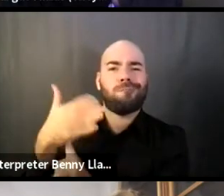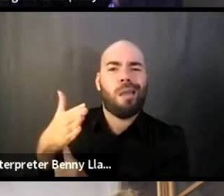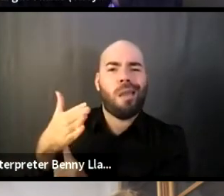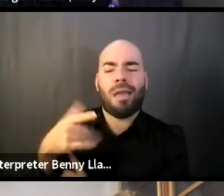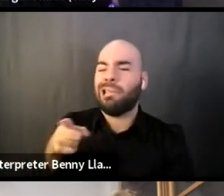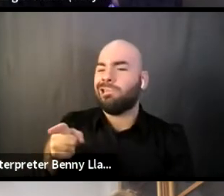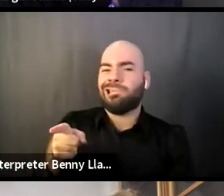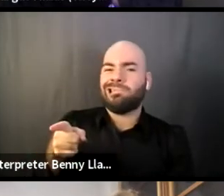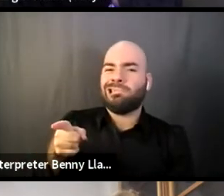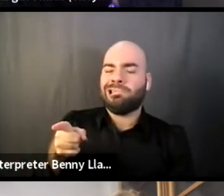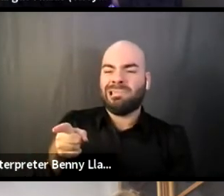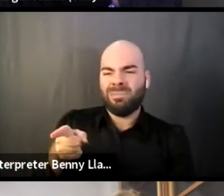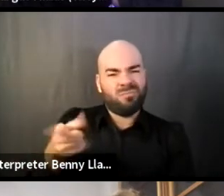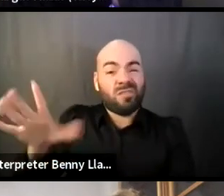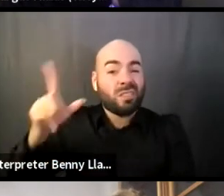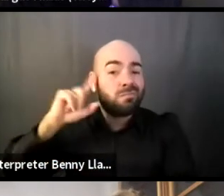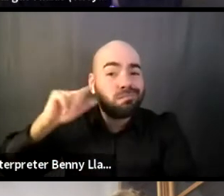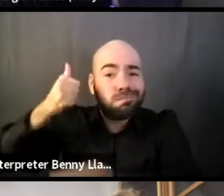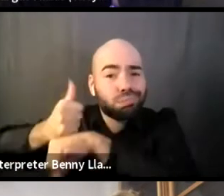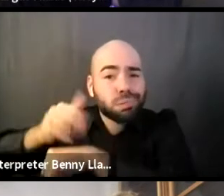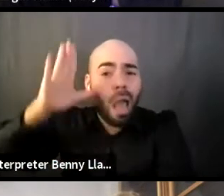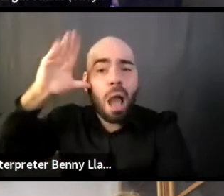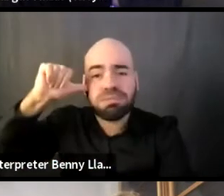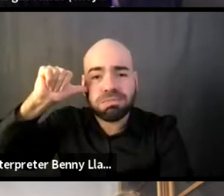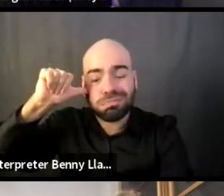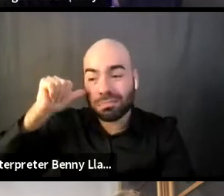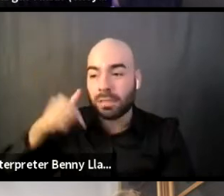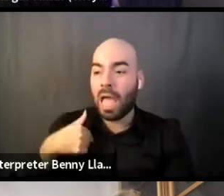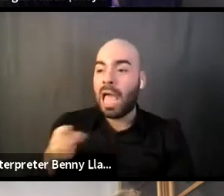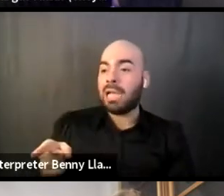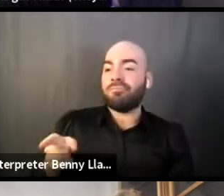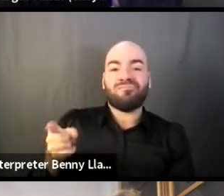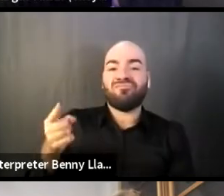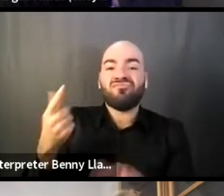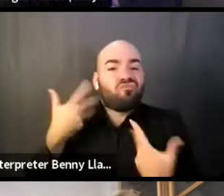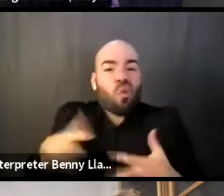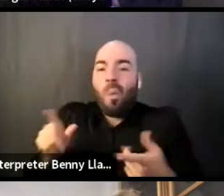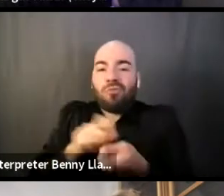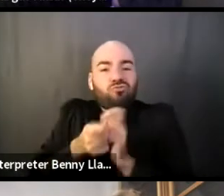and it's the way that they'll always be, right? Like I feel like there still has to be someone who says,